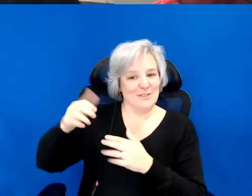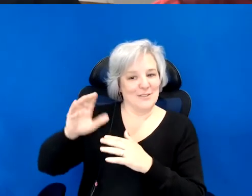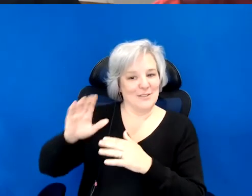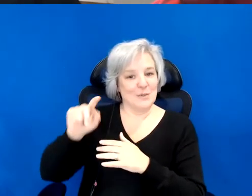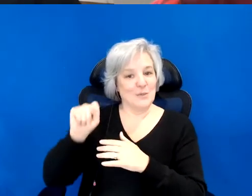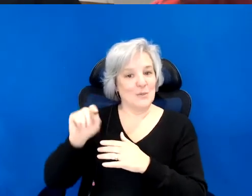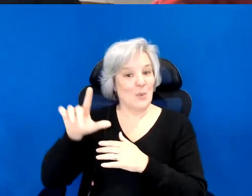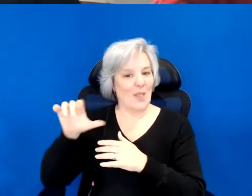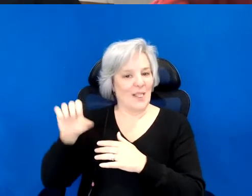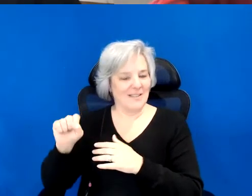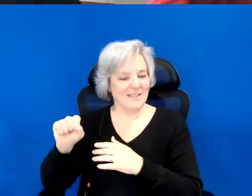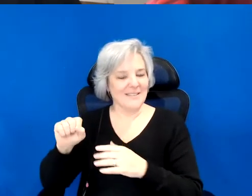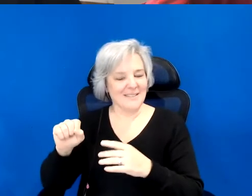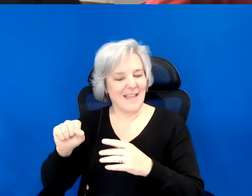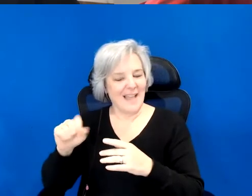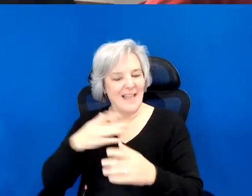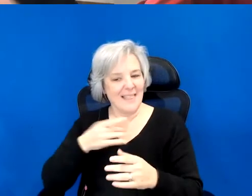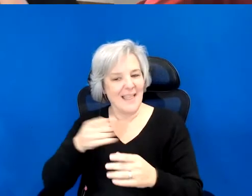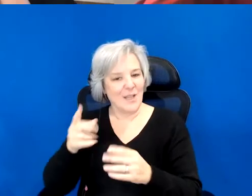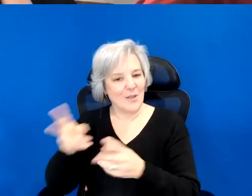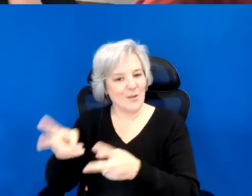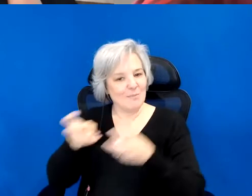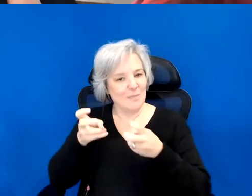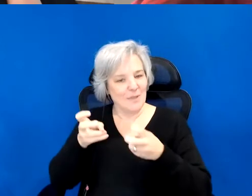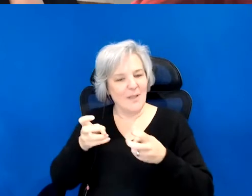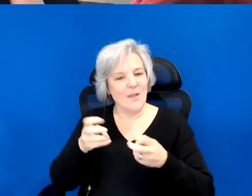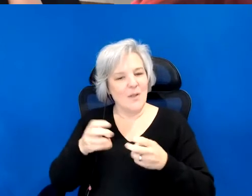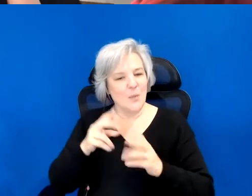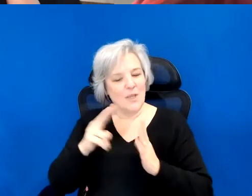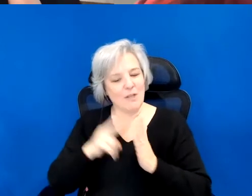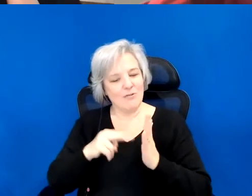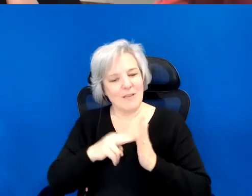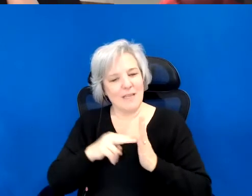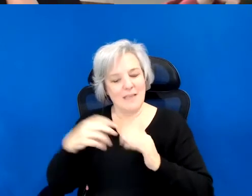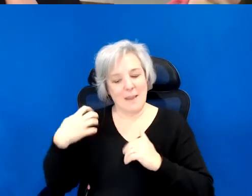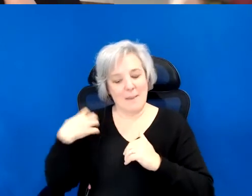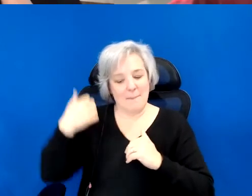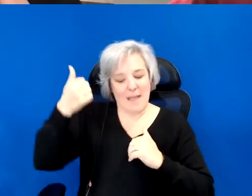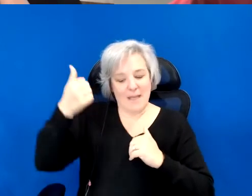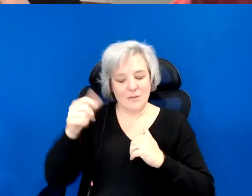so often we read that narrowly in relation to language.